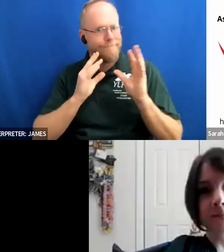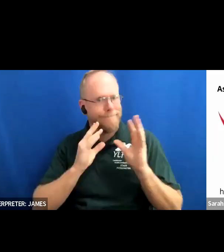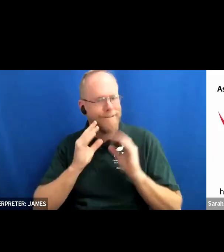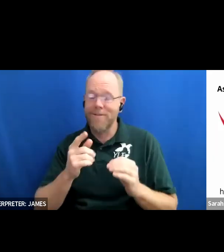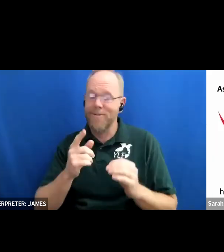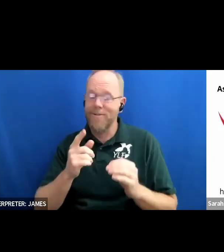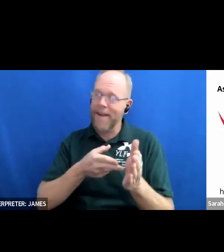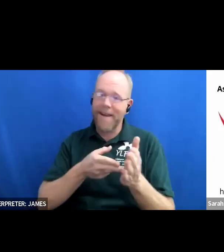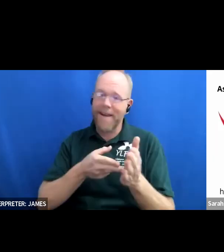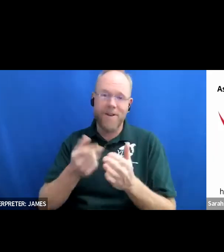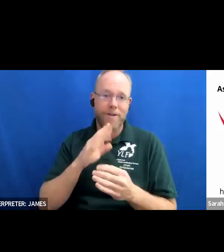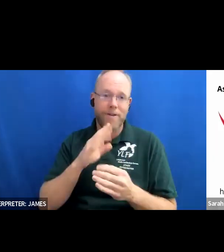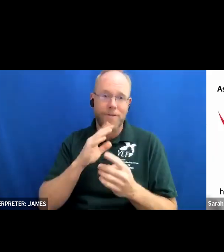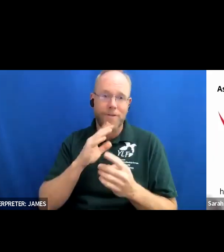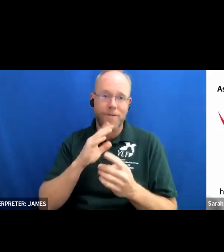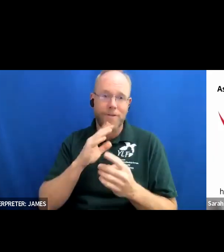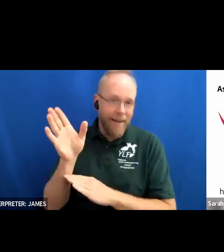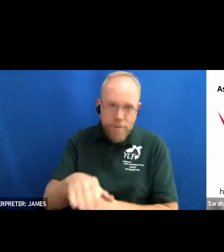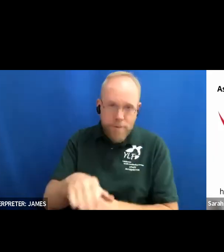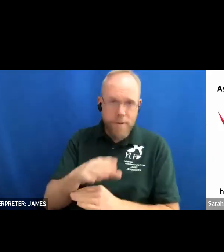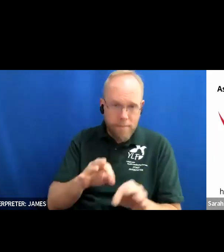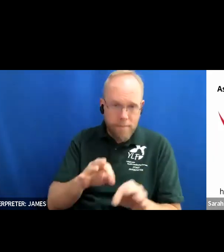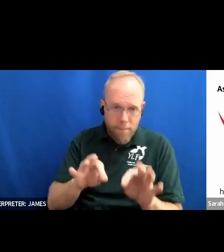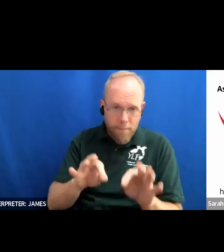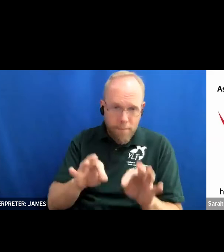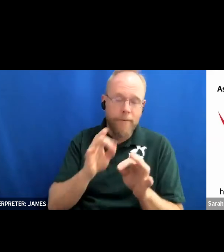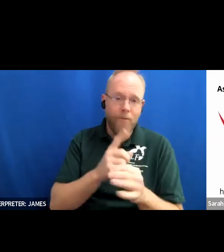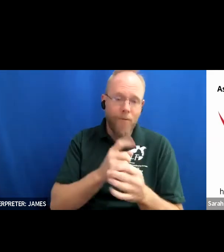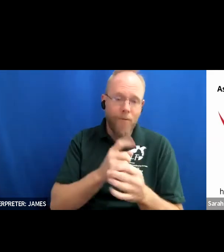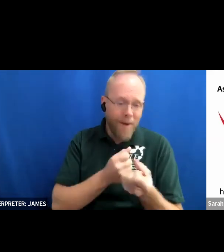importance of advocacy and all the great changes that you all are making in your community so